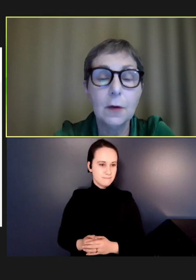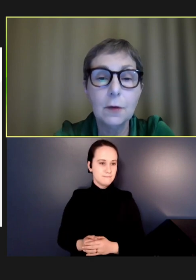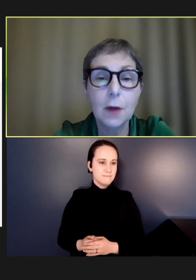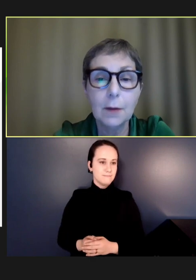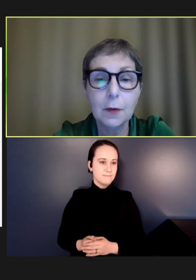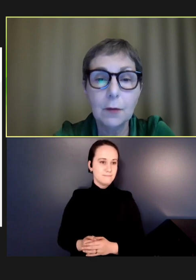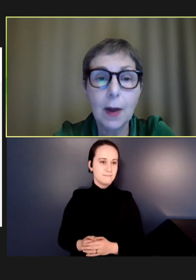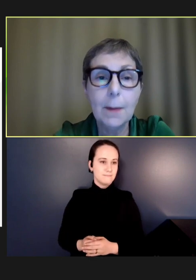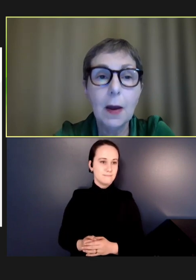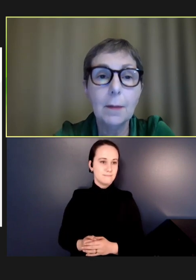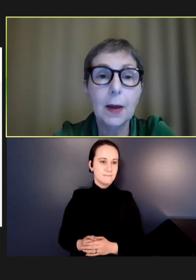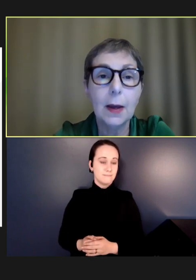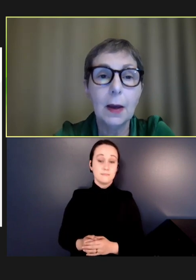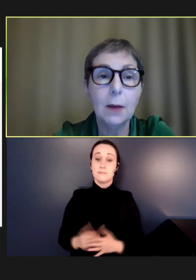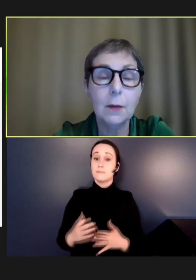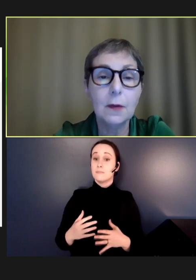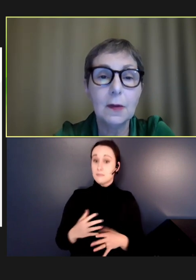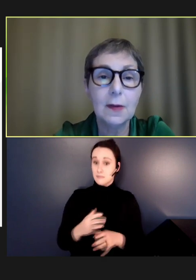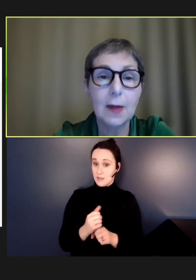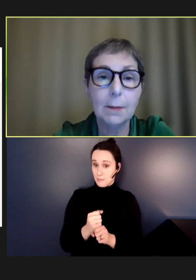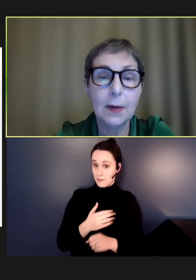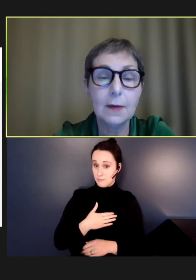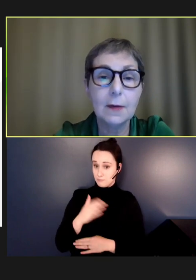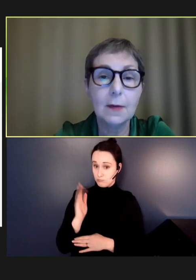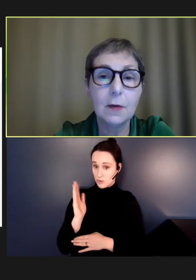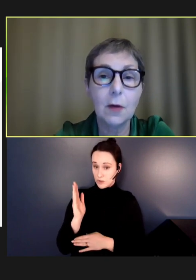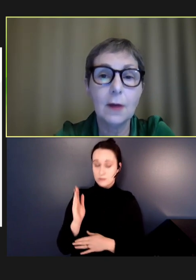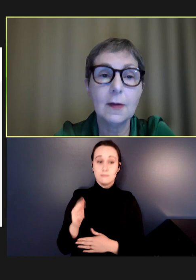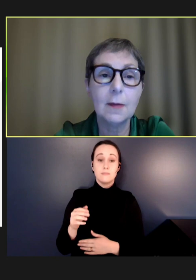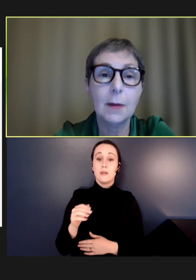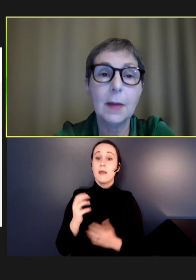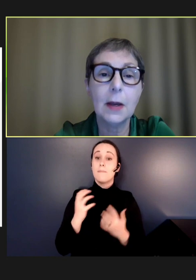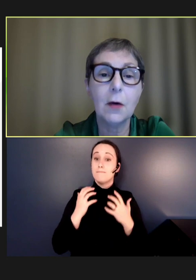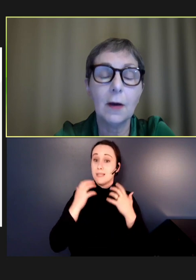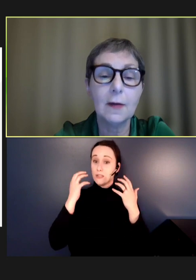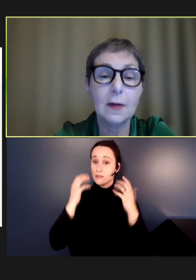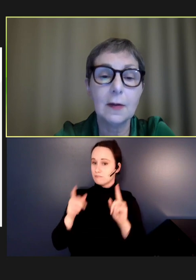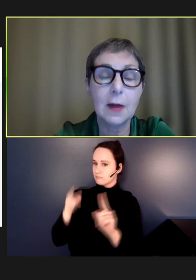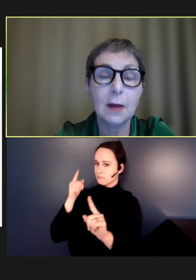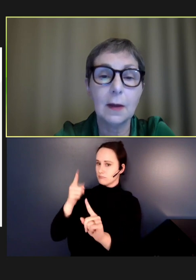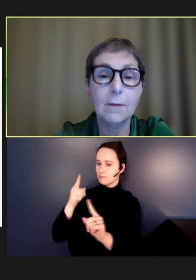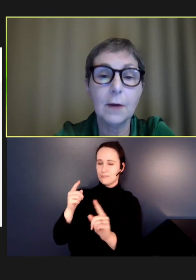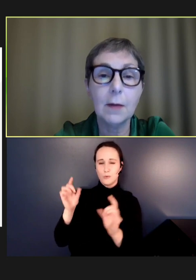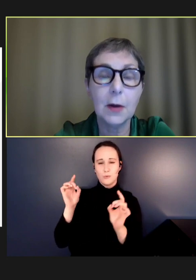So, to wrap up, I want to set measles as a crisis among many crises. And they're very much